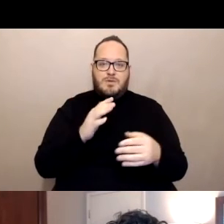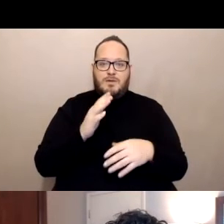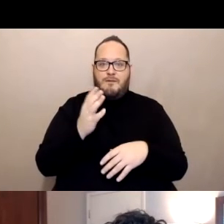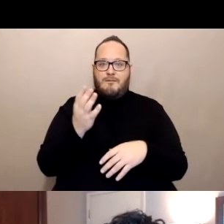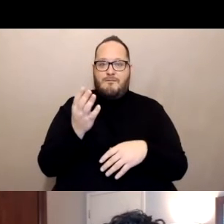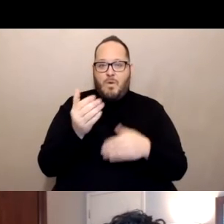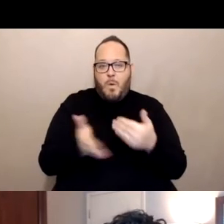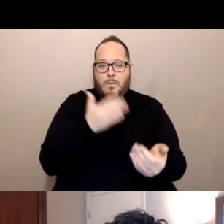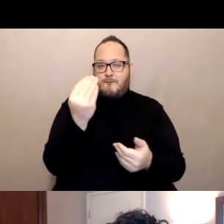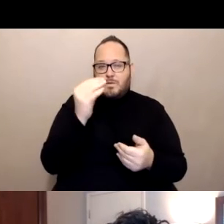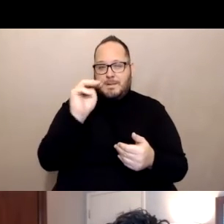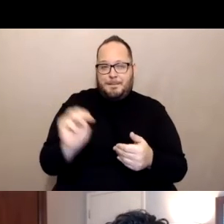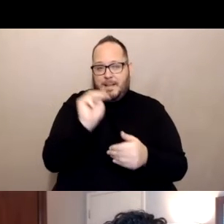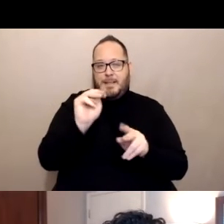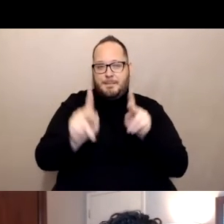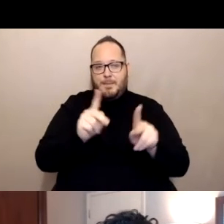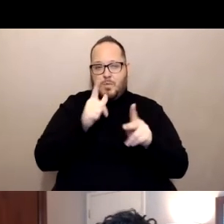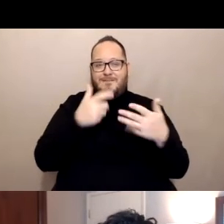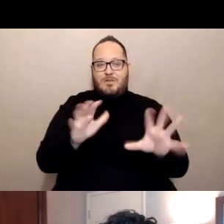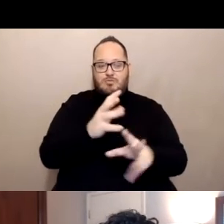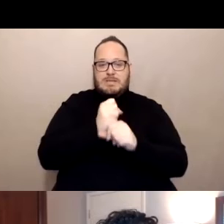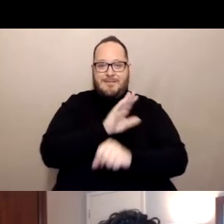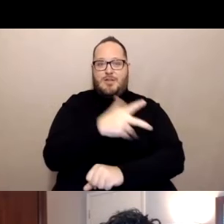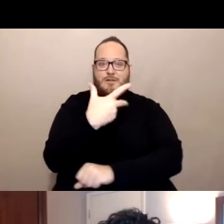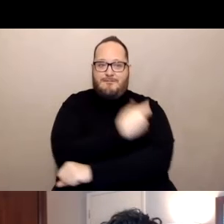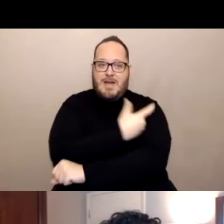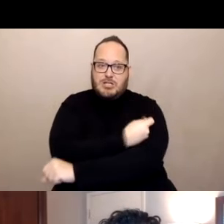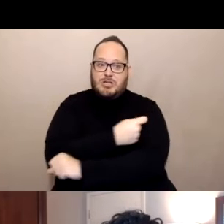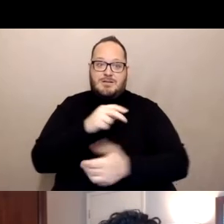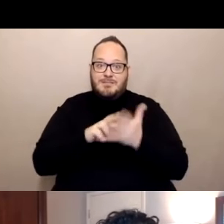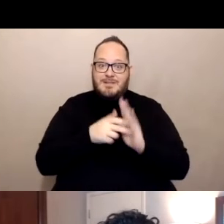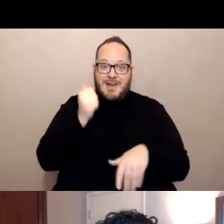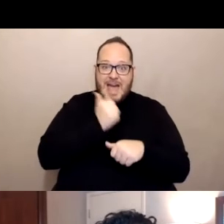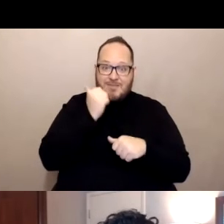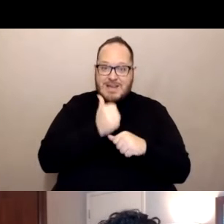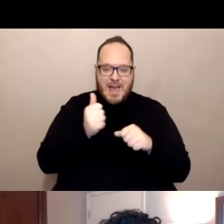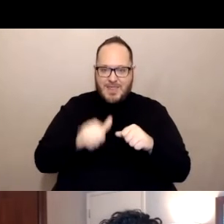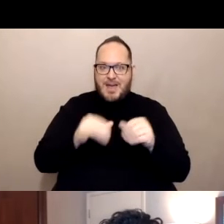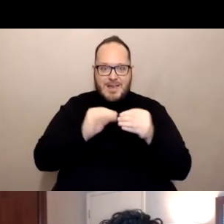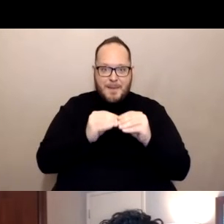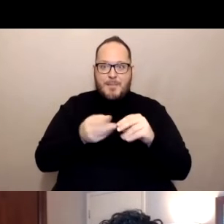So it's even greater as of today. And every day we're gonna keep making ground